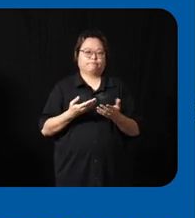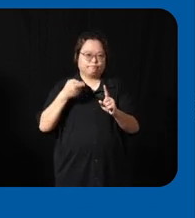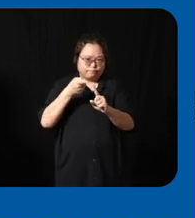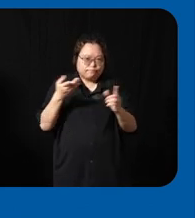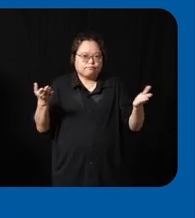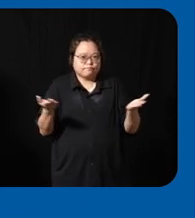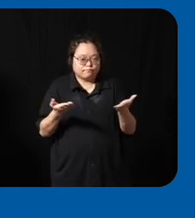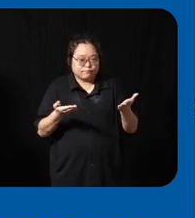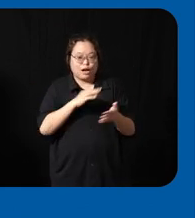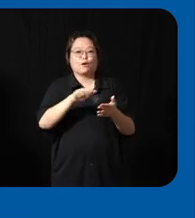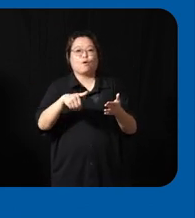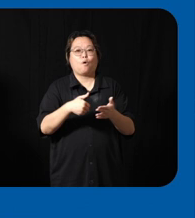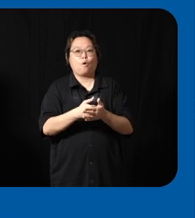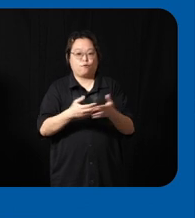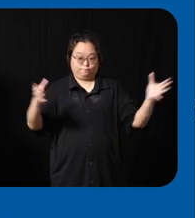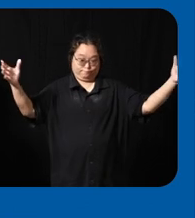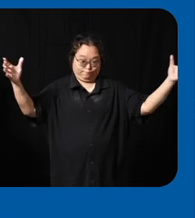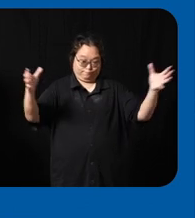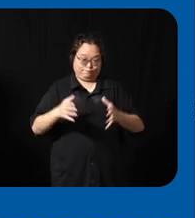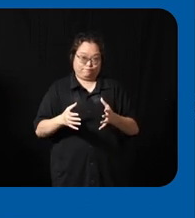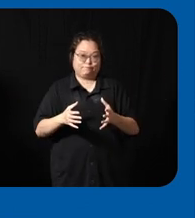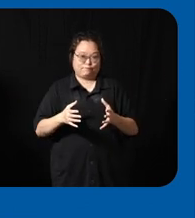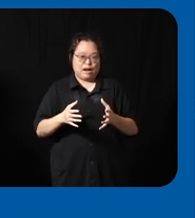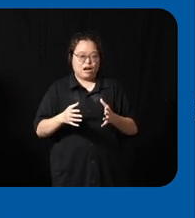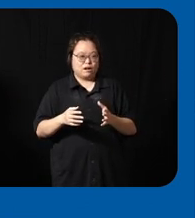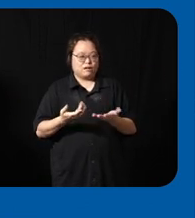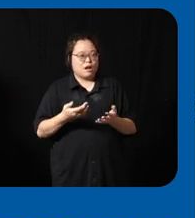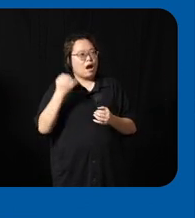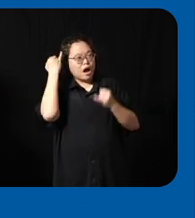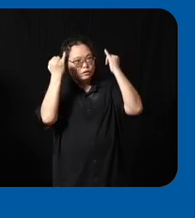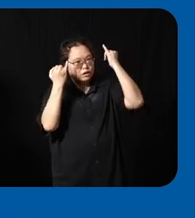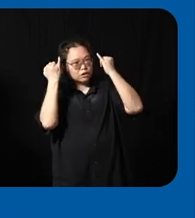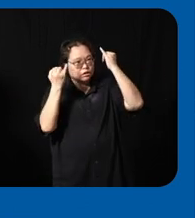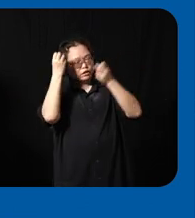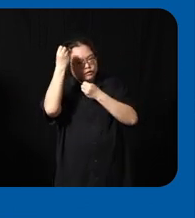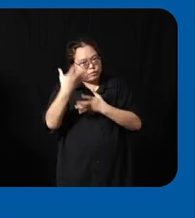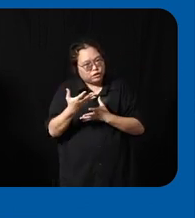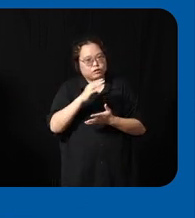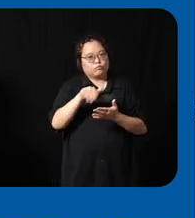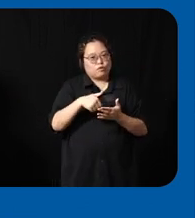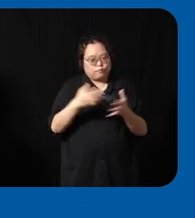is about Collective impact where people uh share resources share ideas and also to be able to share